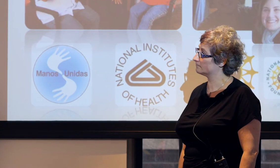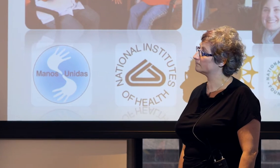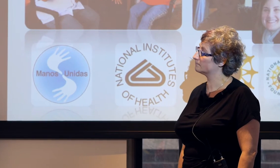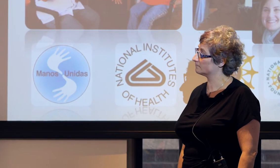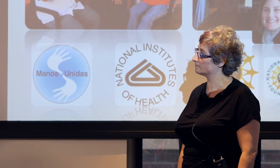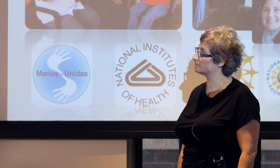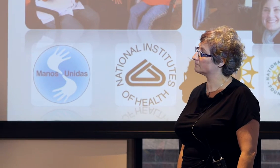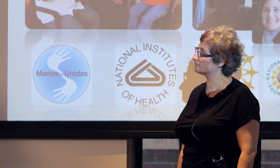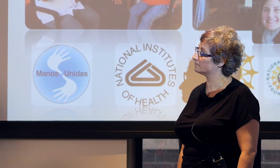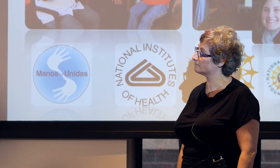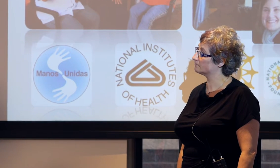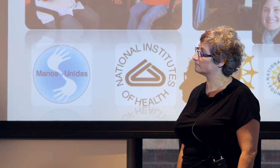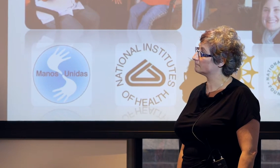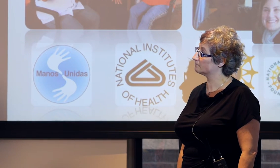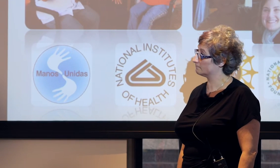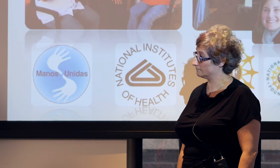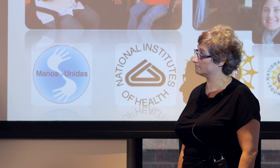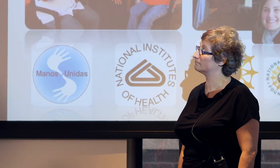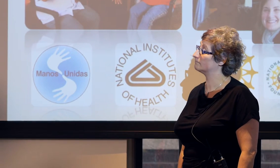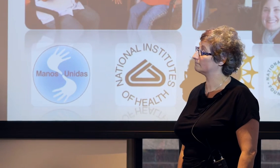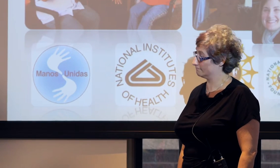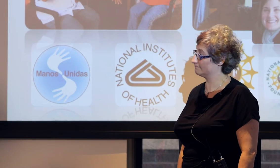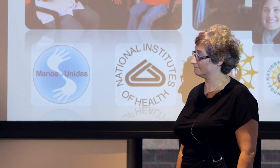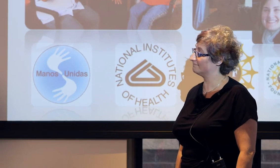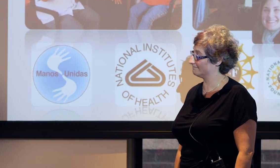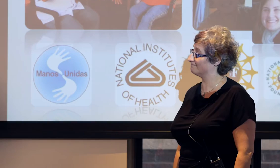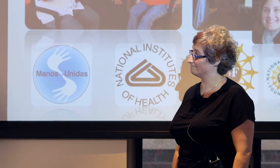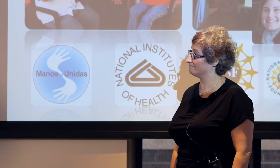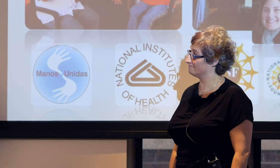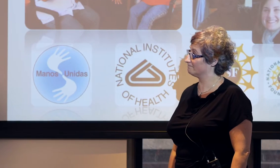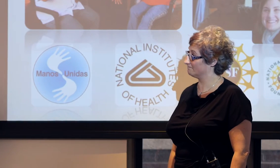to ask, so what does drive the homesign, any idea?